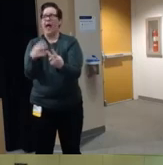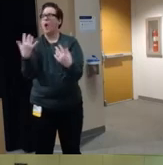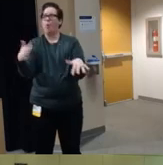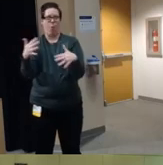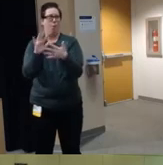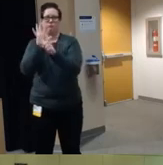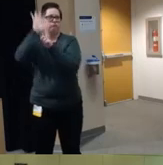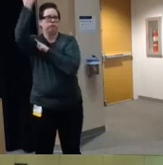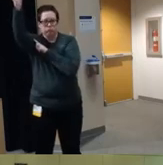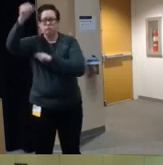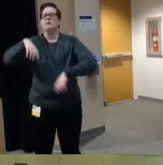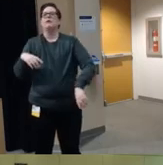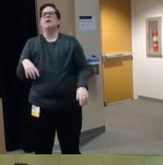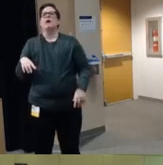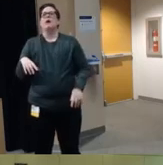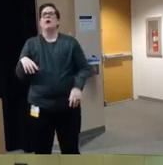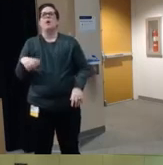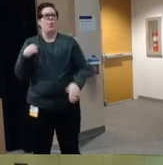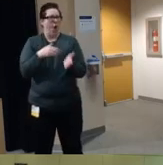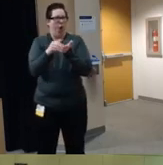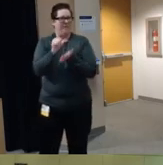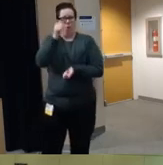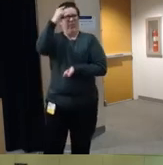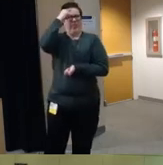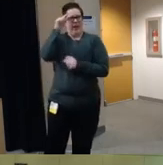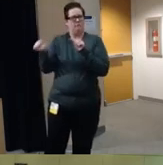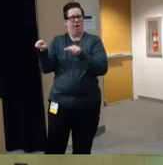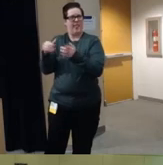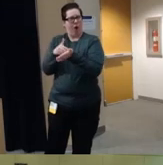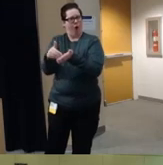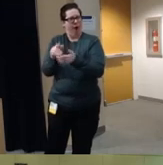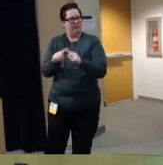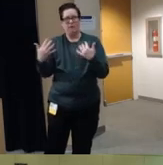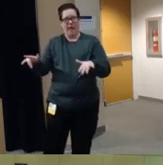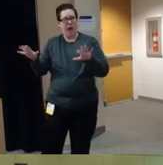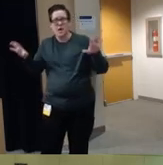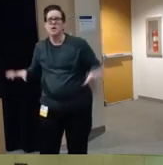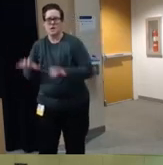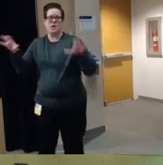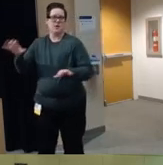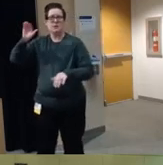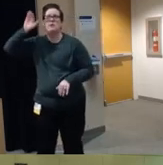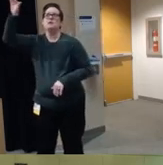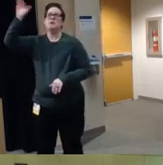we don't really um think about too much these days but um you know they lobbied for better policies